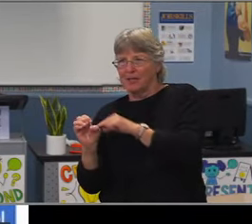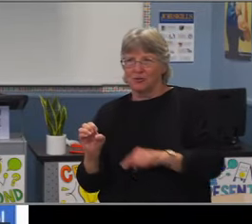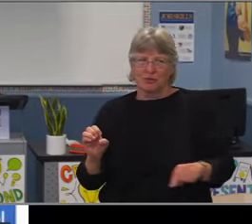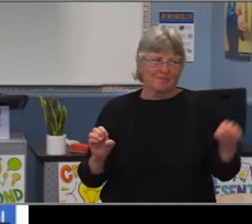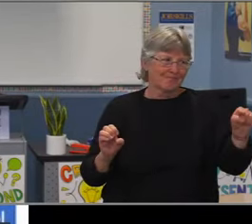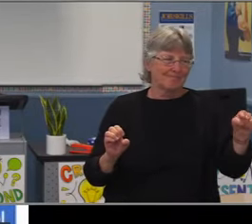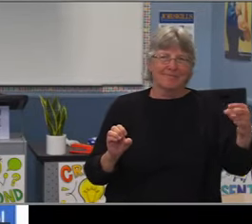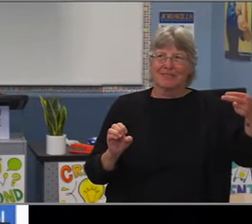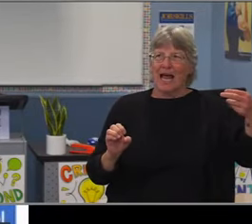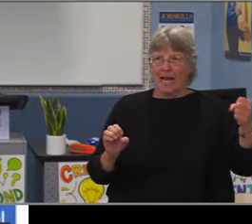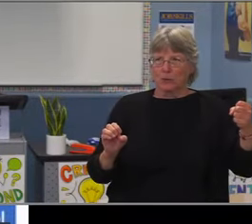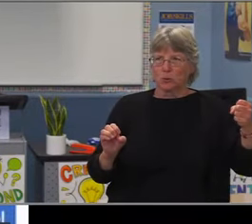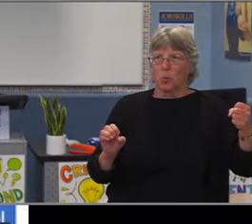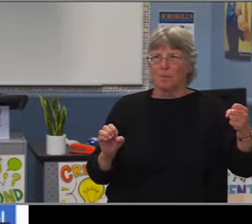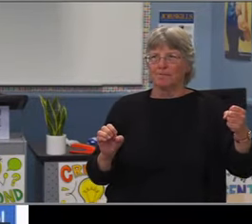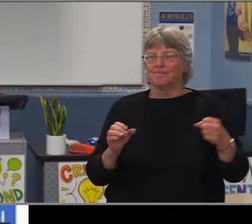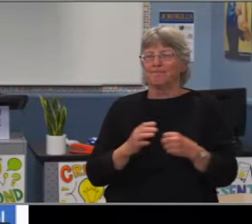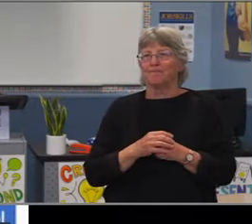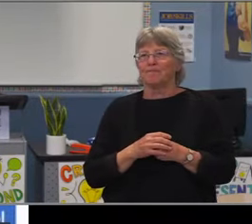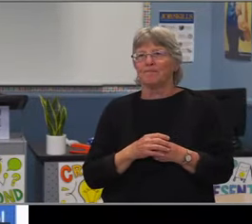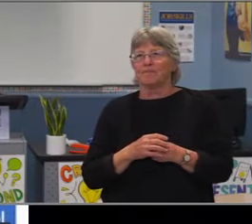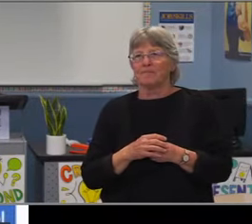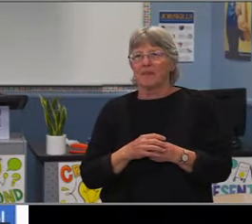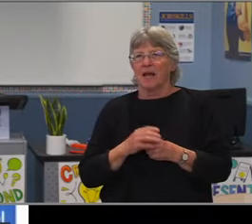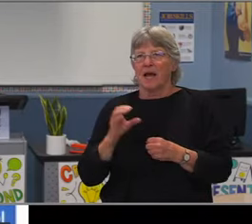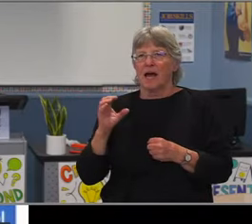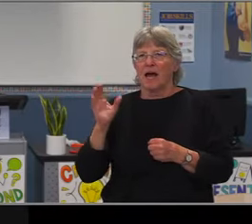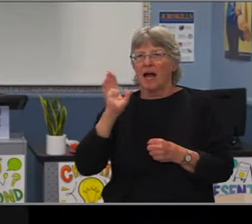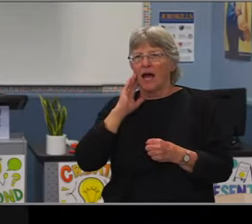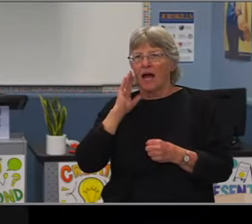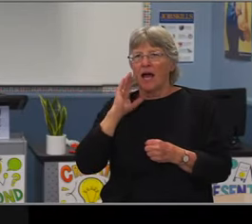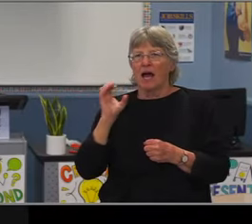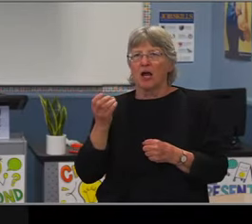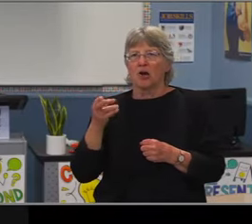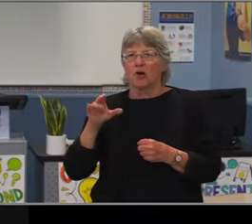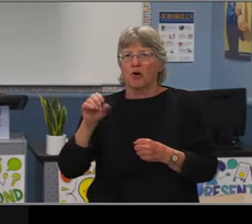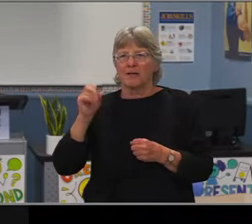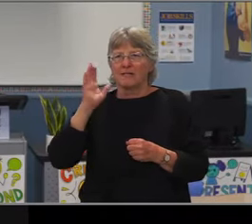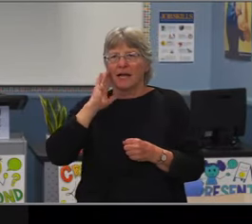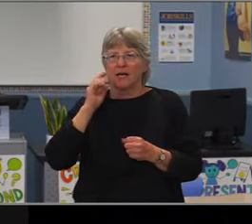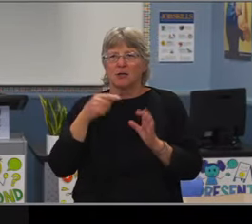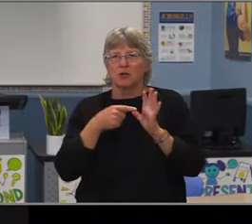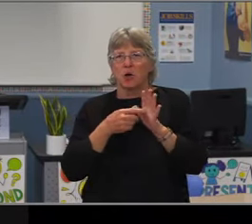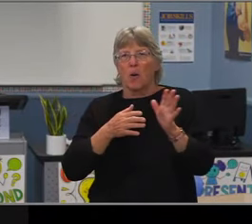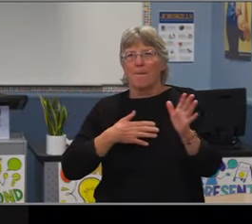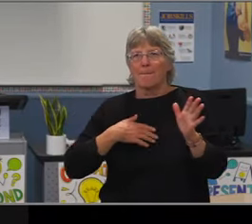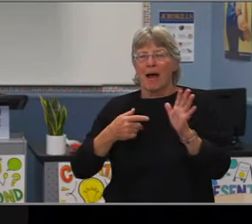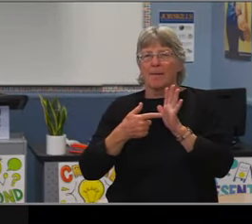400 middle school students. You see, we do have some SDC programs in middle school